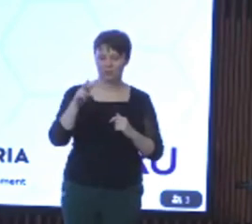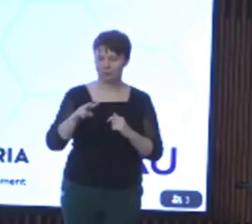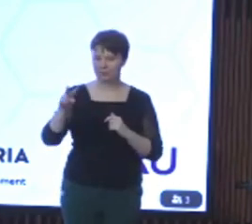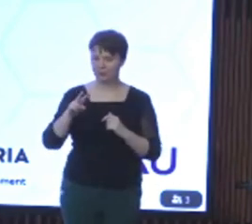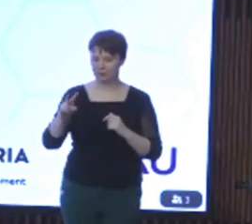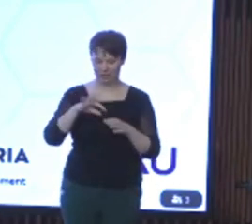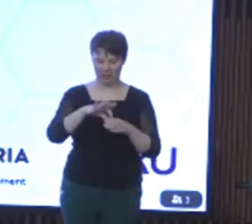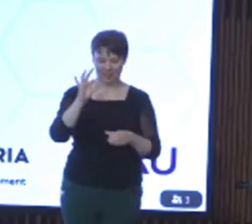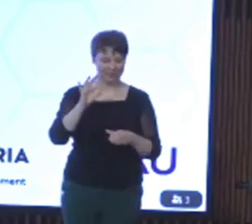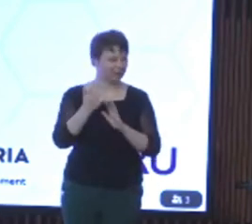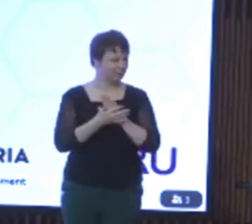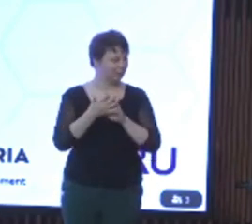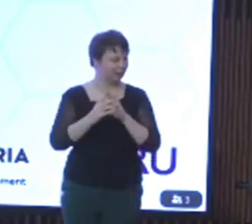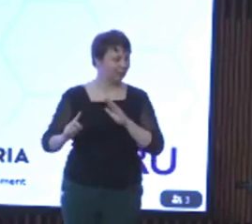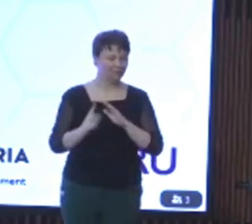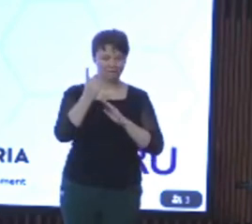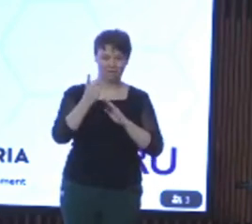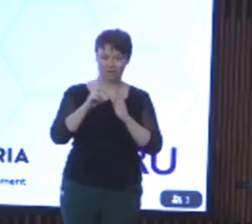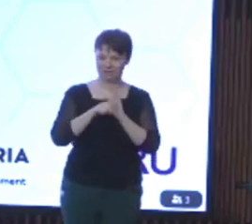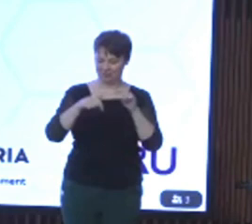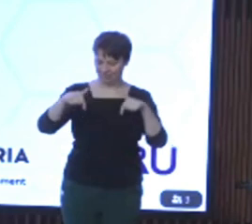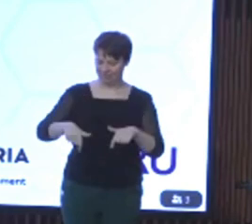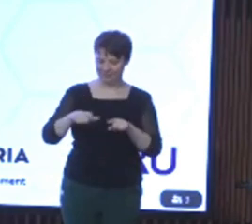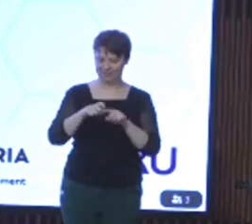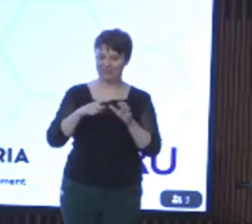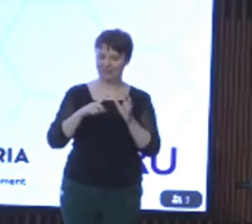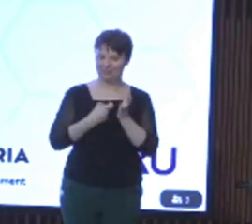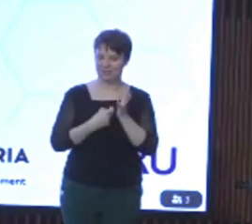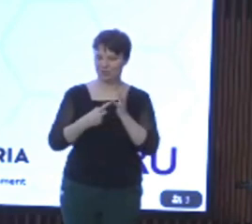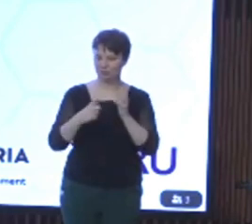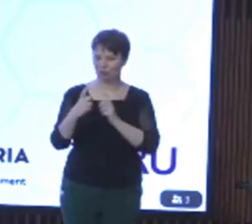this is her first time at the DARU conference. Minister we're delighted to have you here today